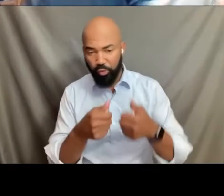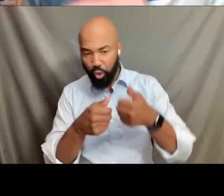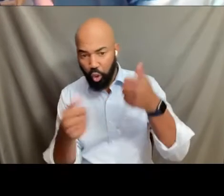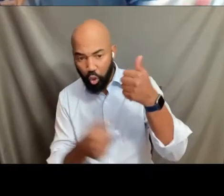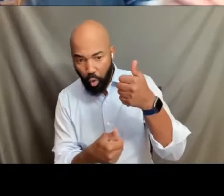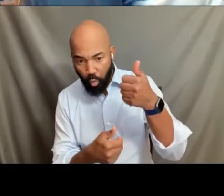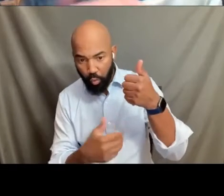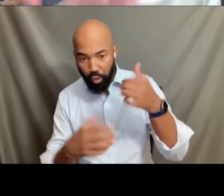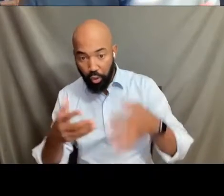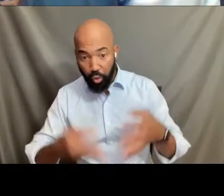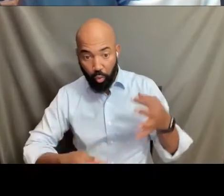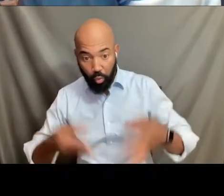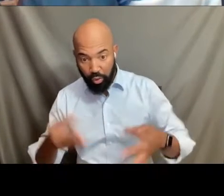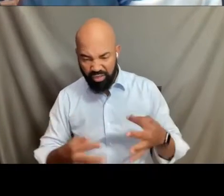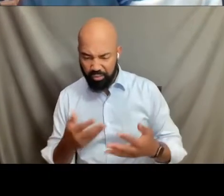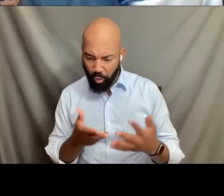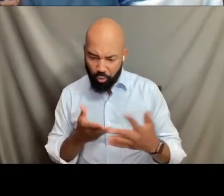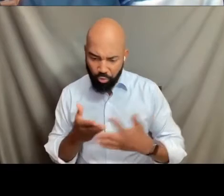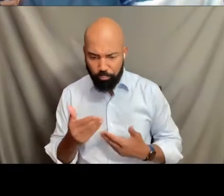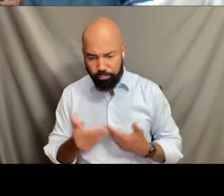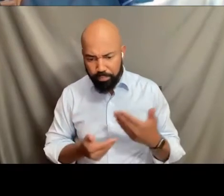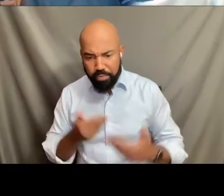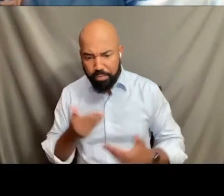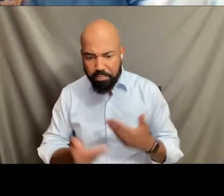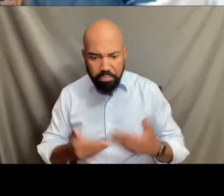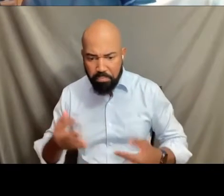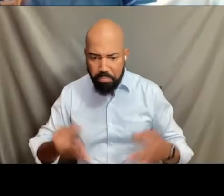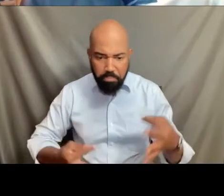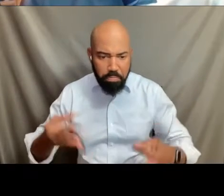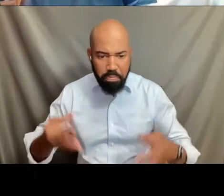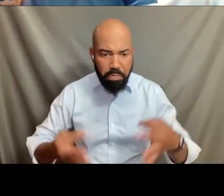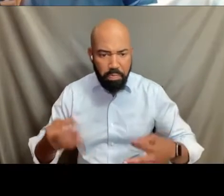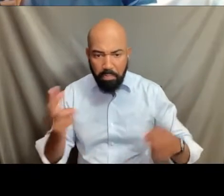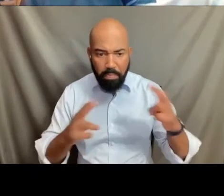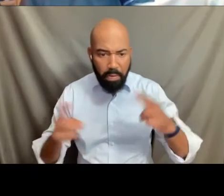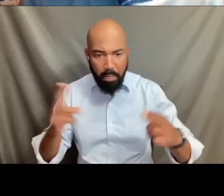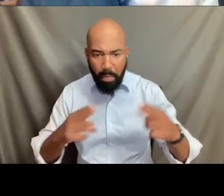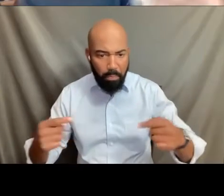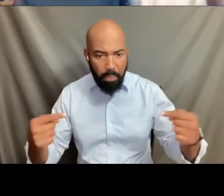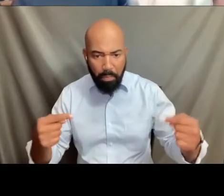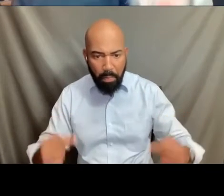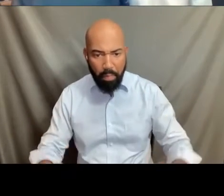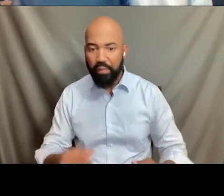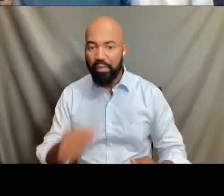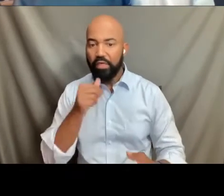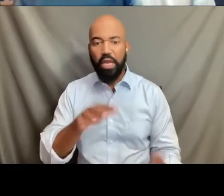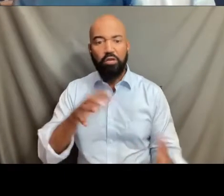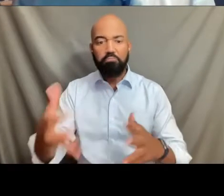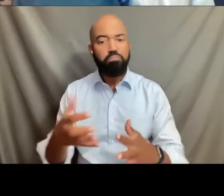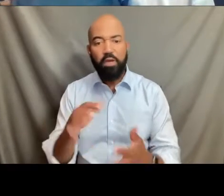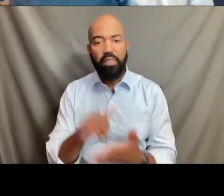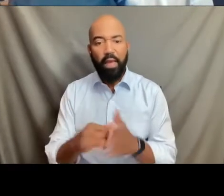even as it continues to supervise the litigation, has not upset that policy and students who are going to school